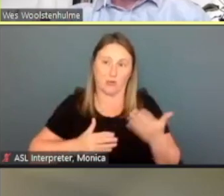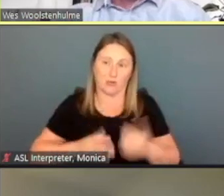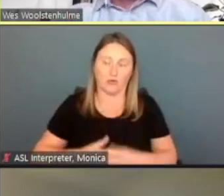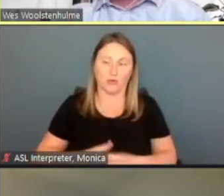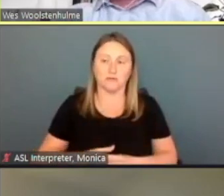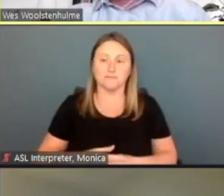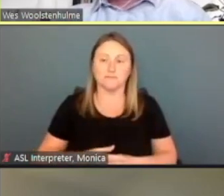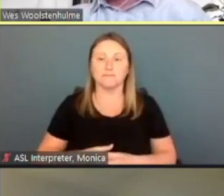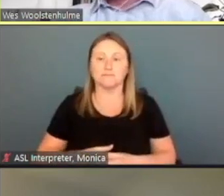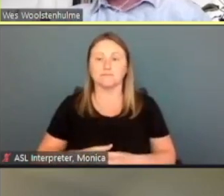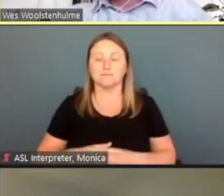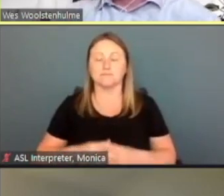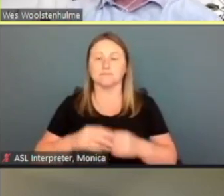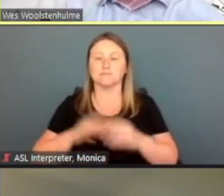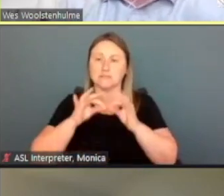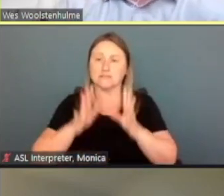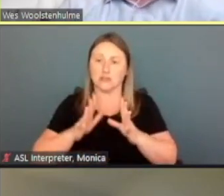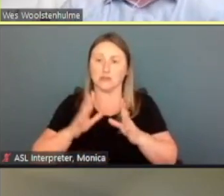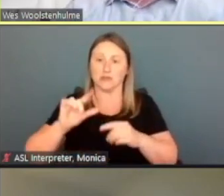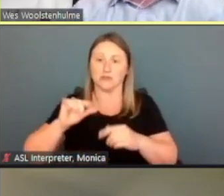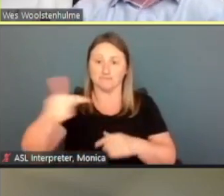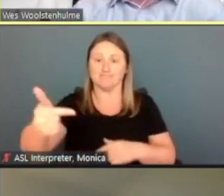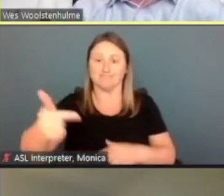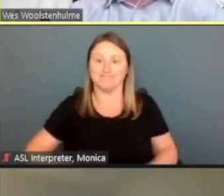So with that, I think we've covered all the information